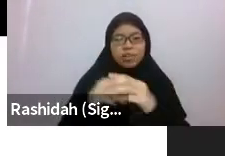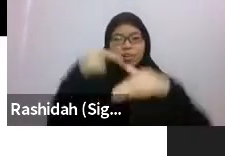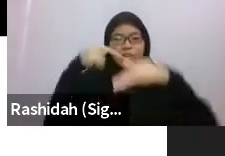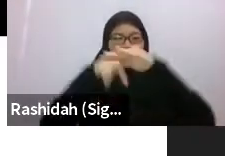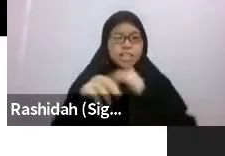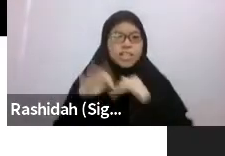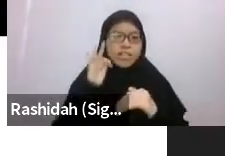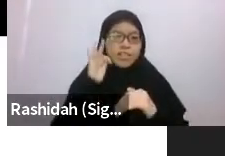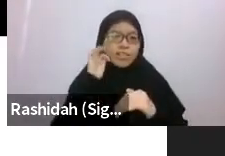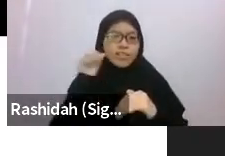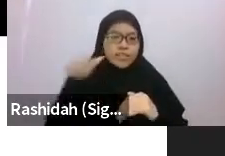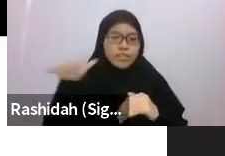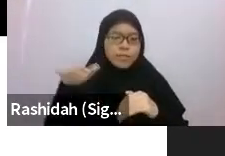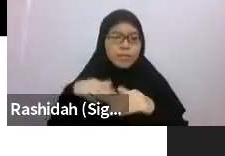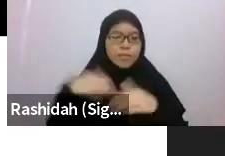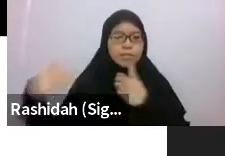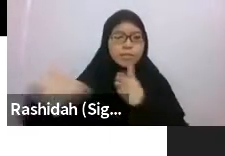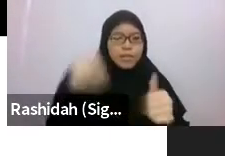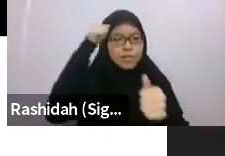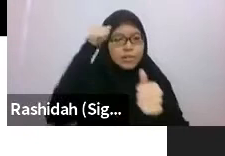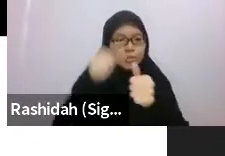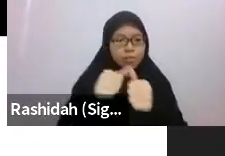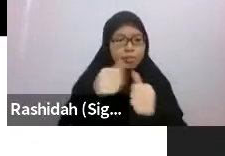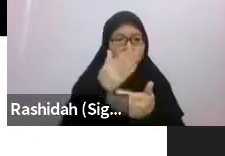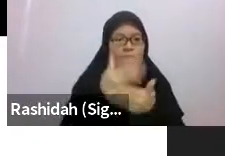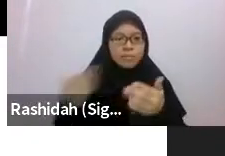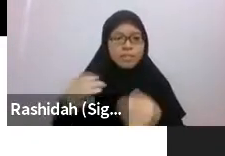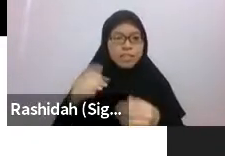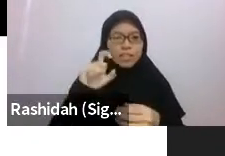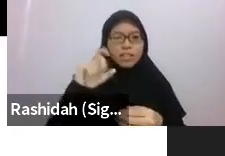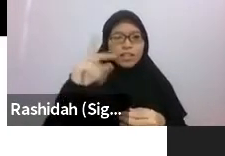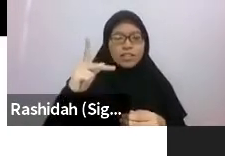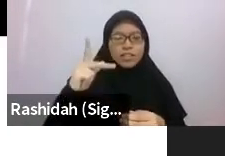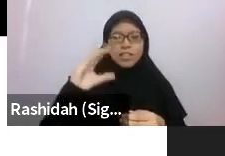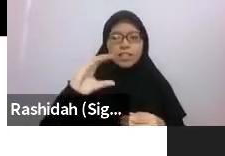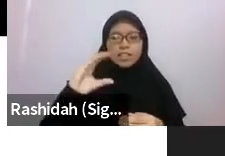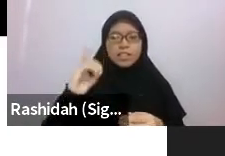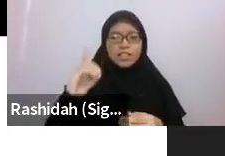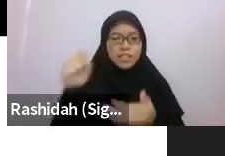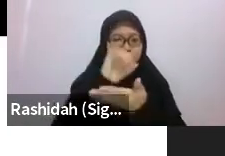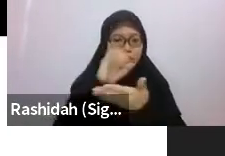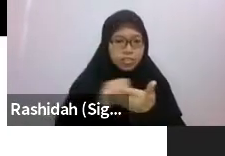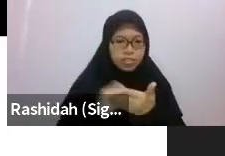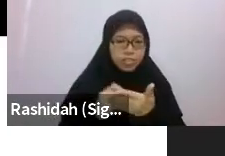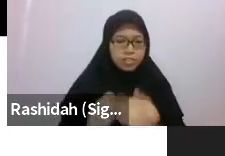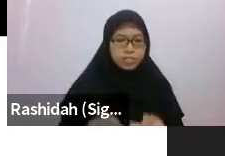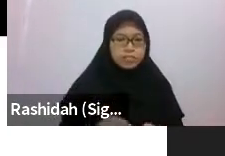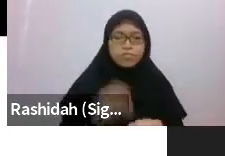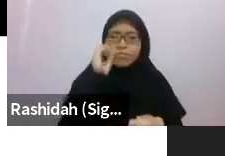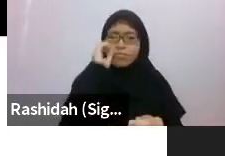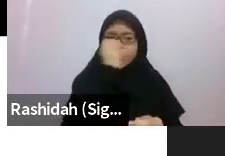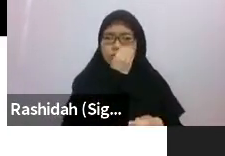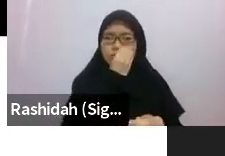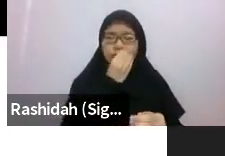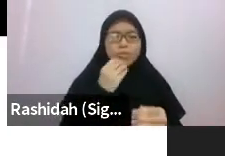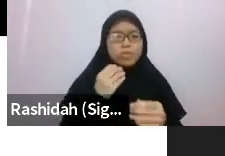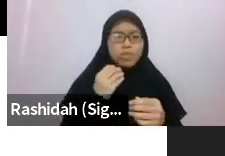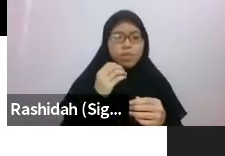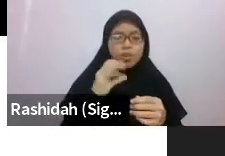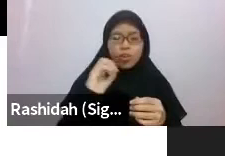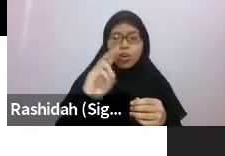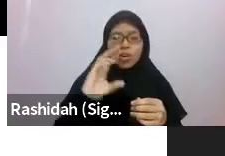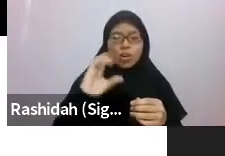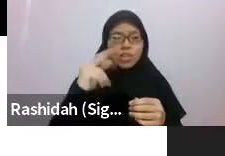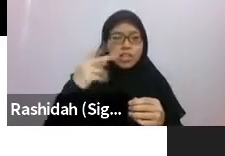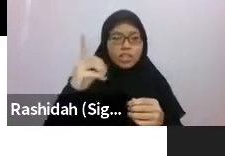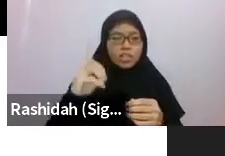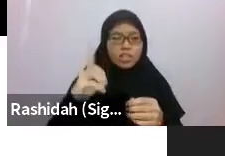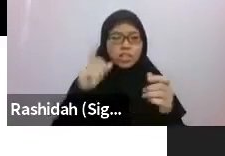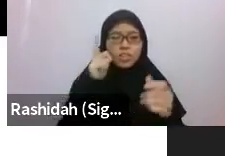So (the artist) XKCD writes, in the first panel, “There are these orchids whose flowers look like female bees. When males try to mate with them, they transfer pollen.”